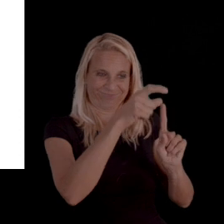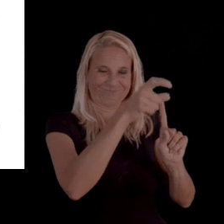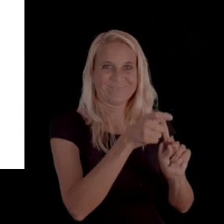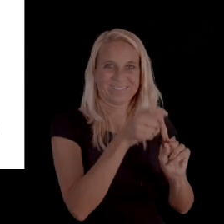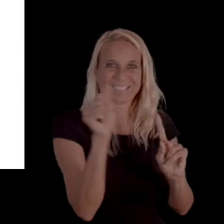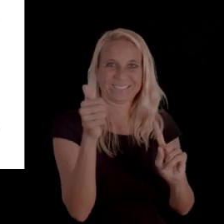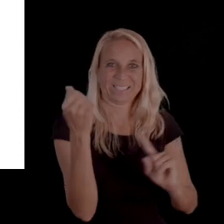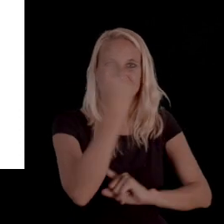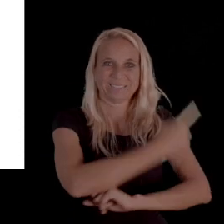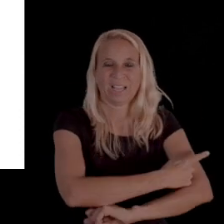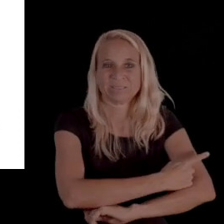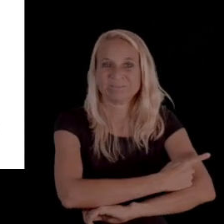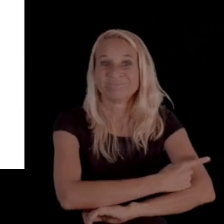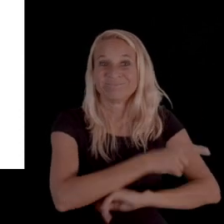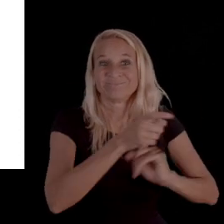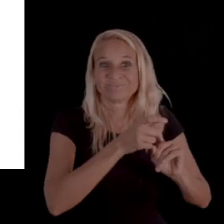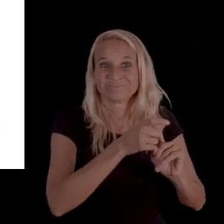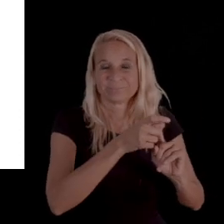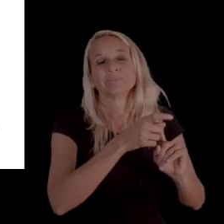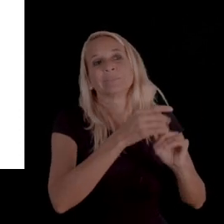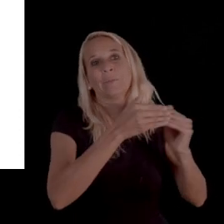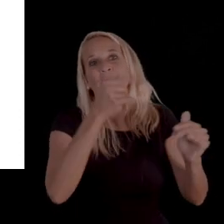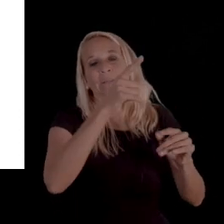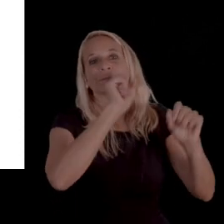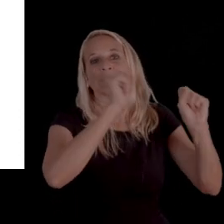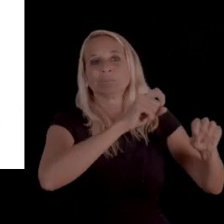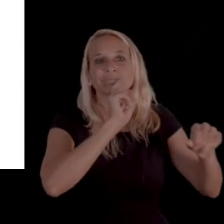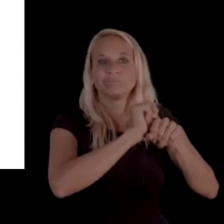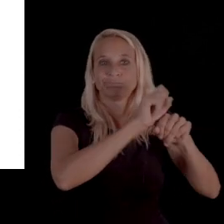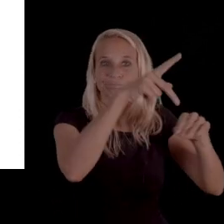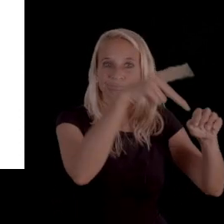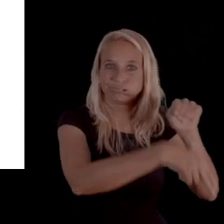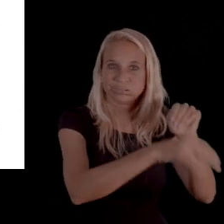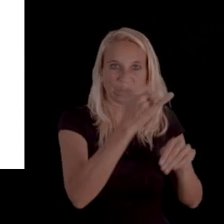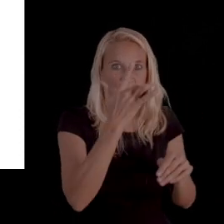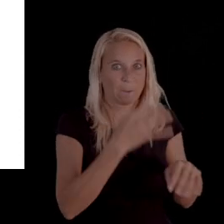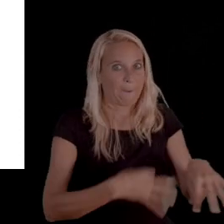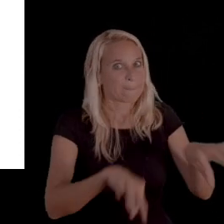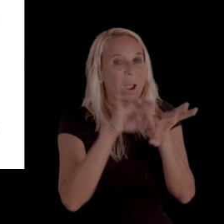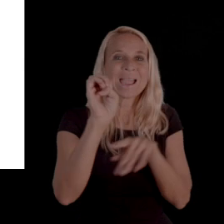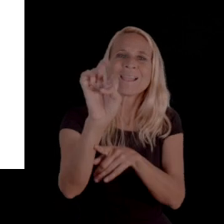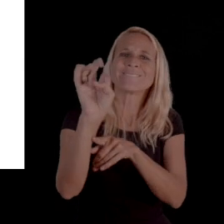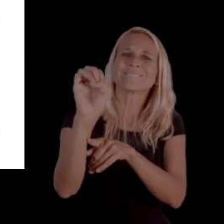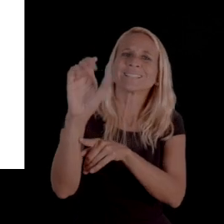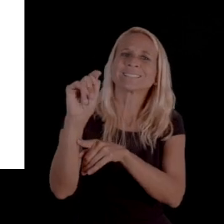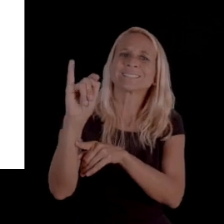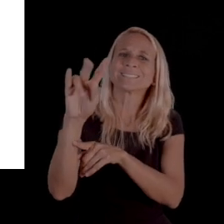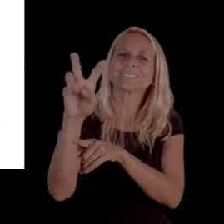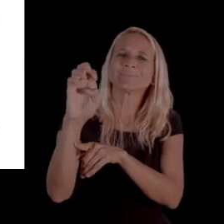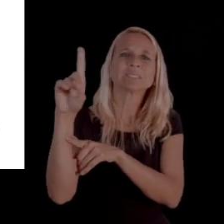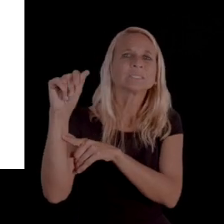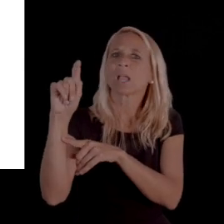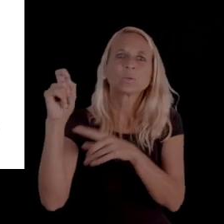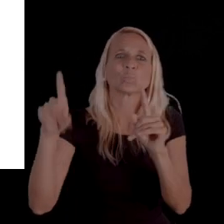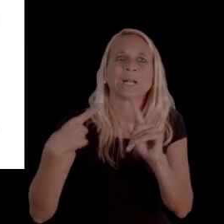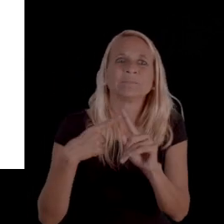or 10 days from the date of the intended action. So, that's why that effective date is important to look at,